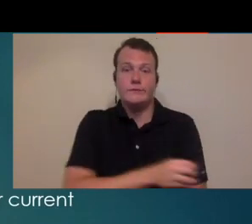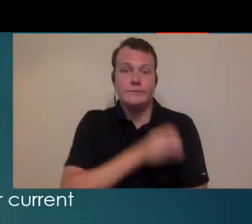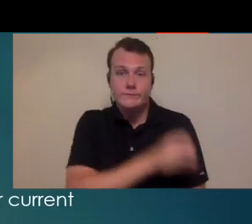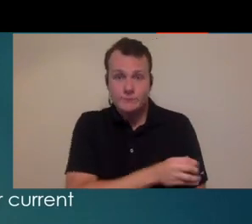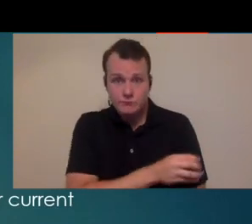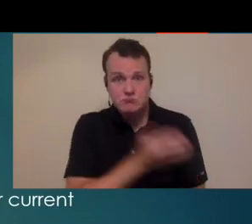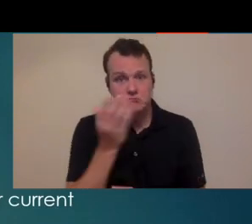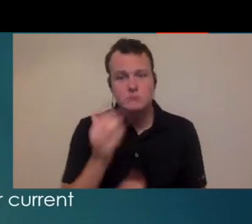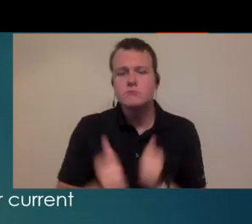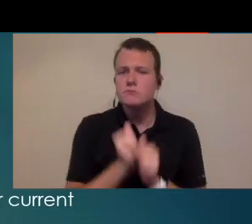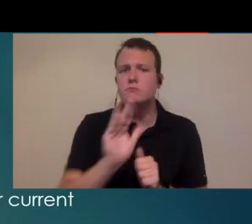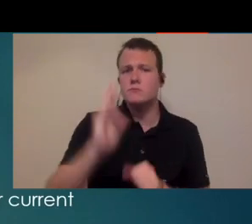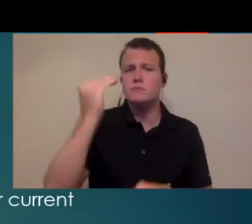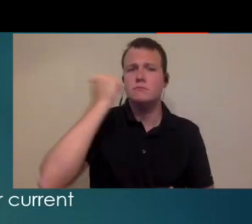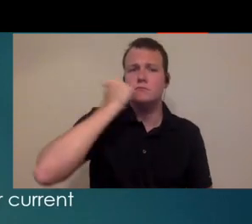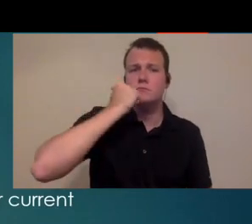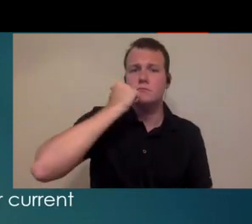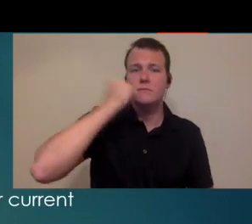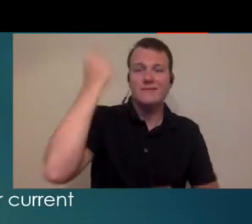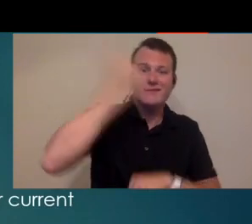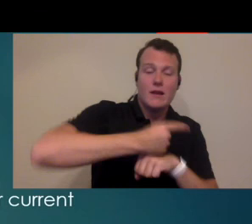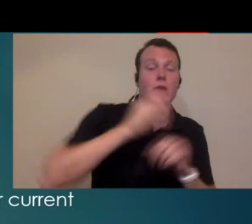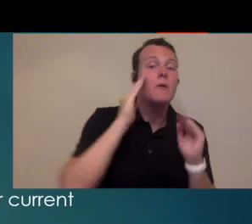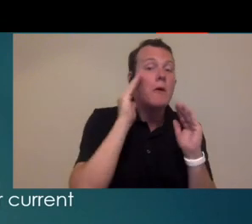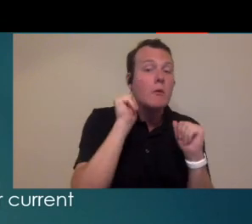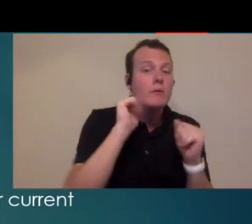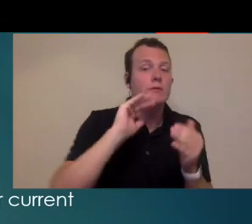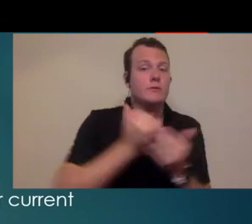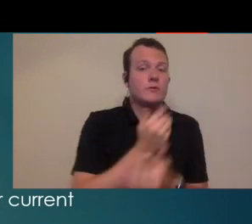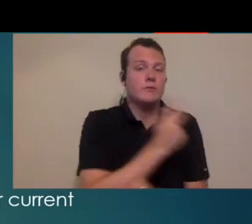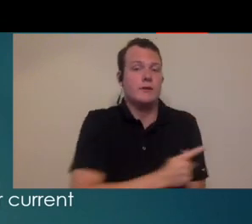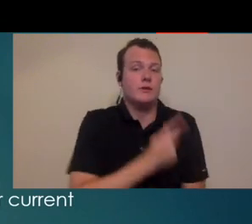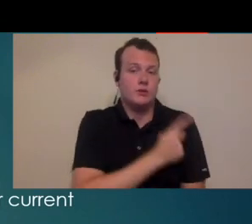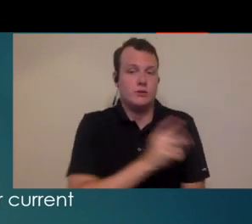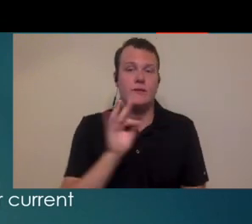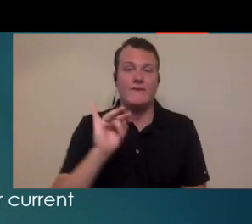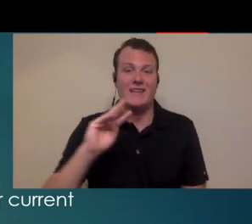a newer clinic the majority of your days will be spent on hopefully new patients